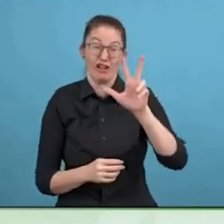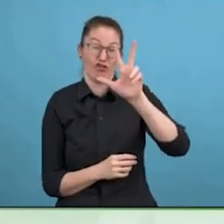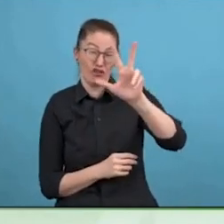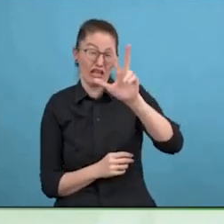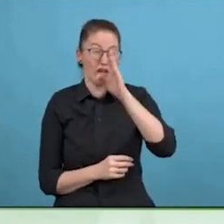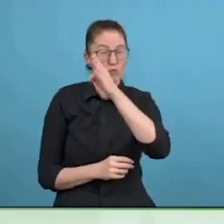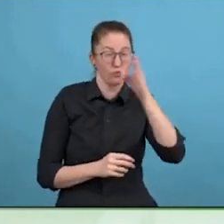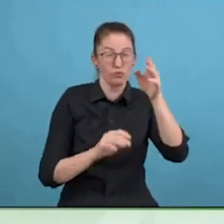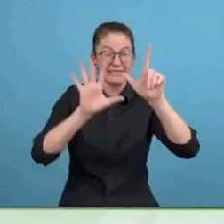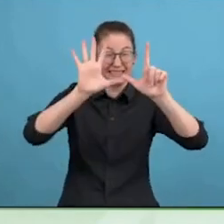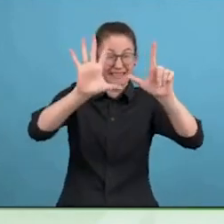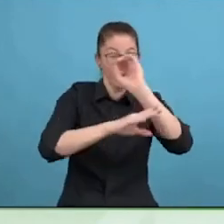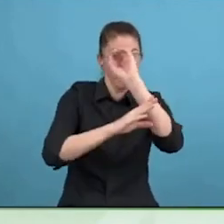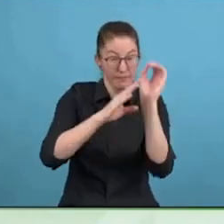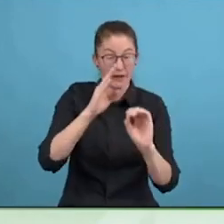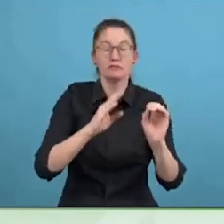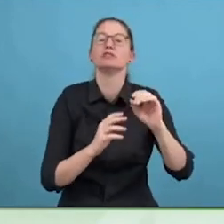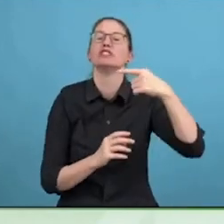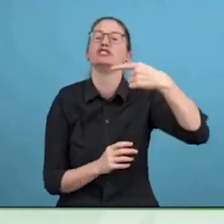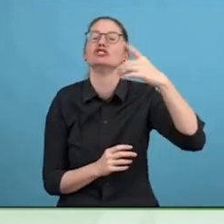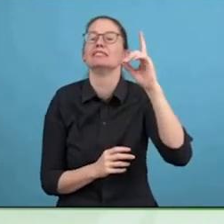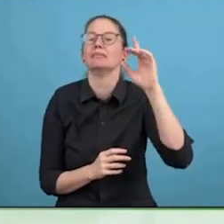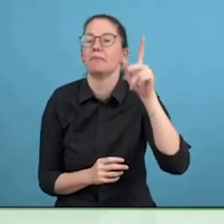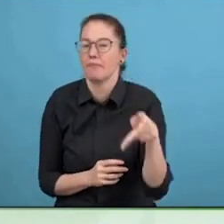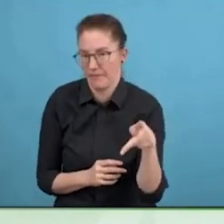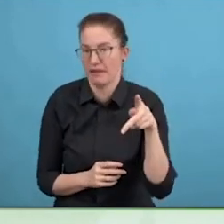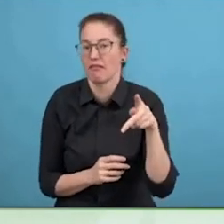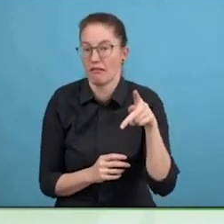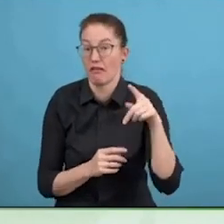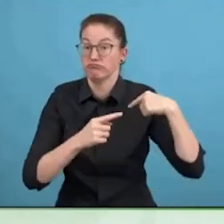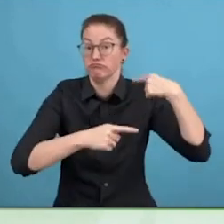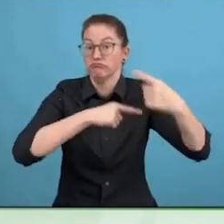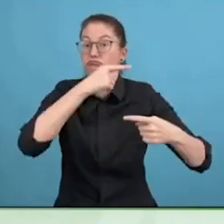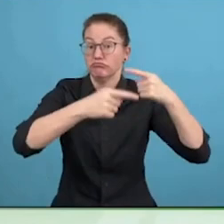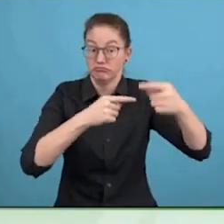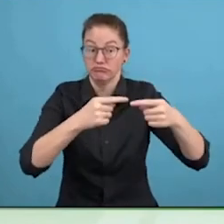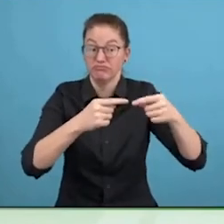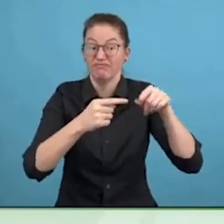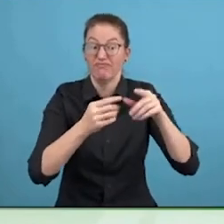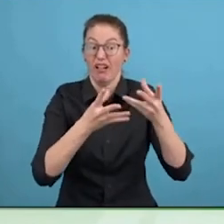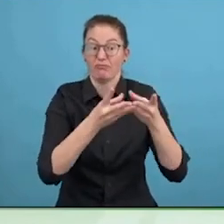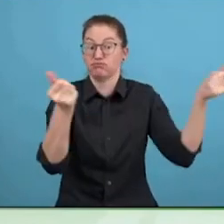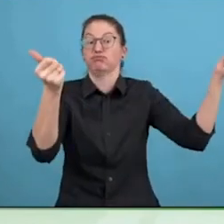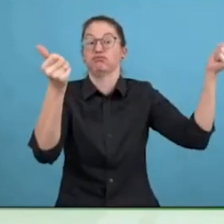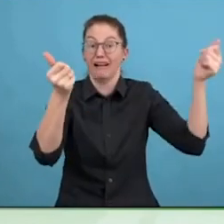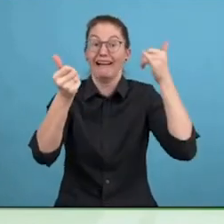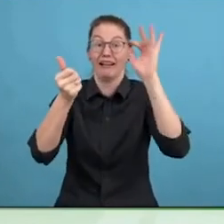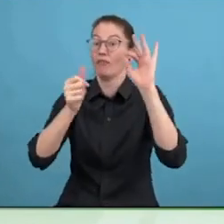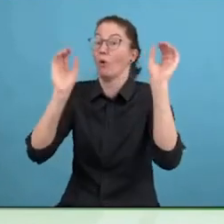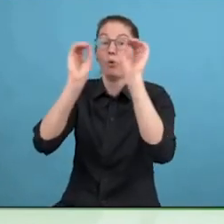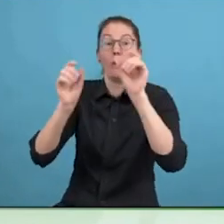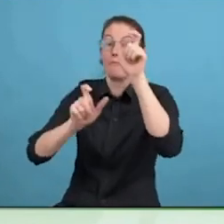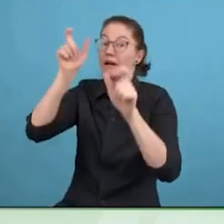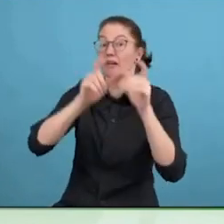This is the term my wife Shanti, the co-founder of Enable India, spoke about at the